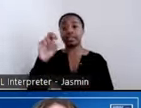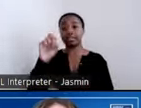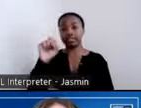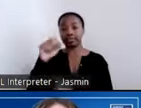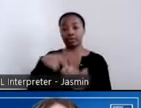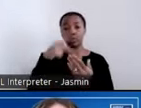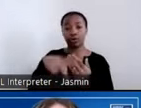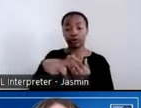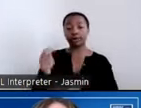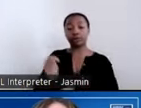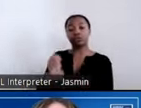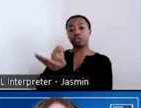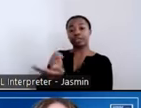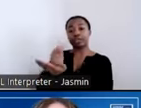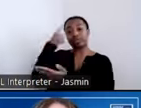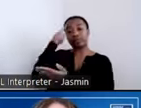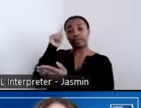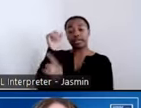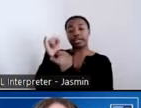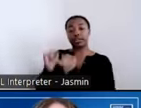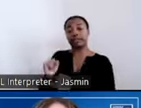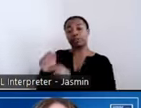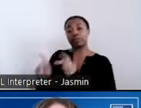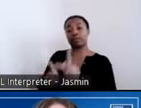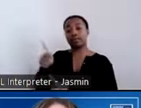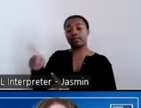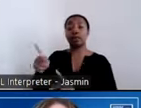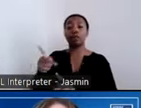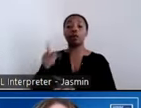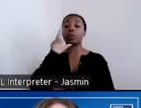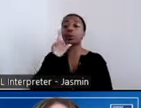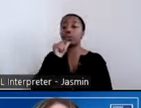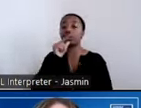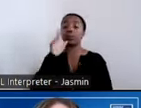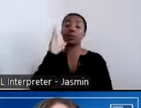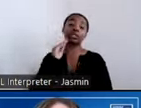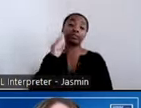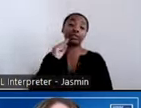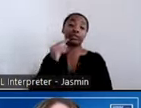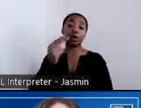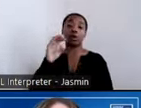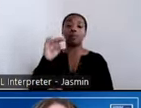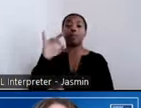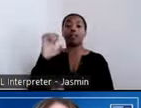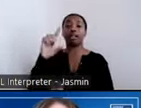homelessness; cooperative agreements to benefit homeless individuals; grants for